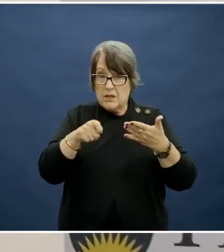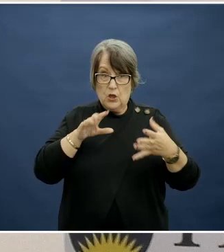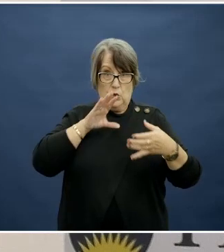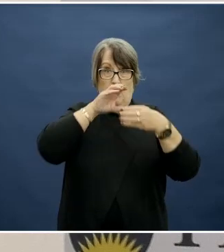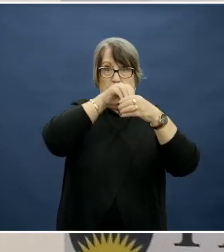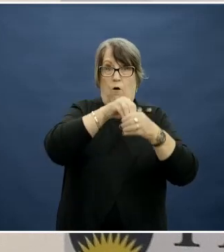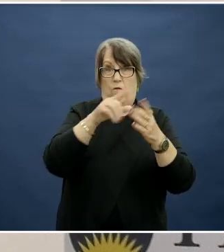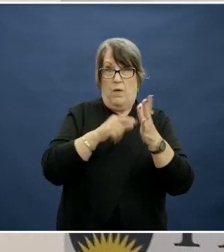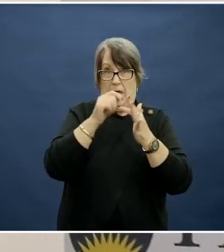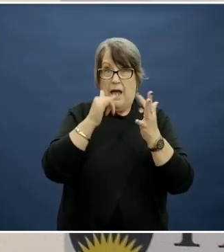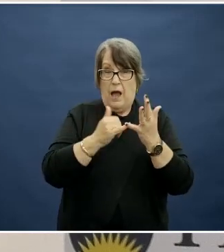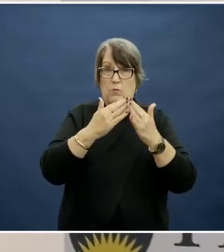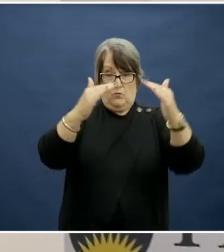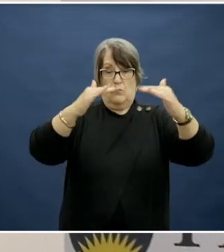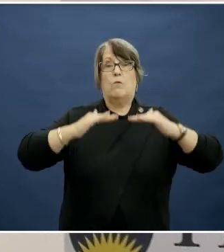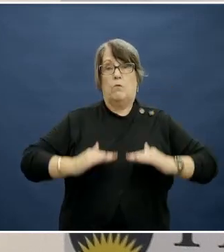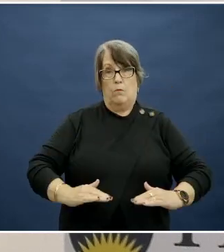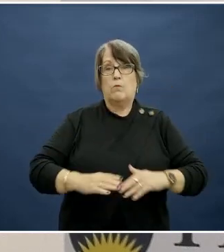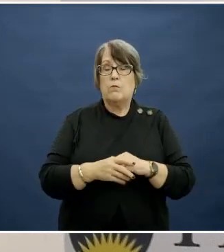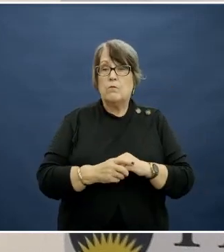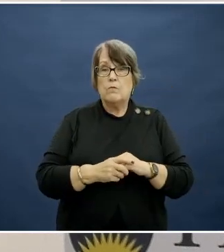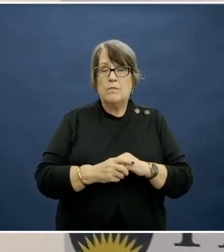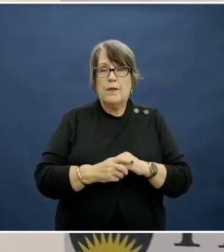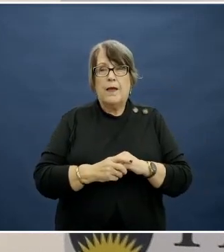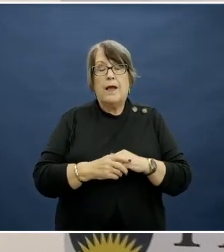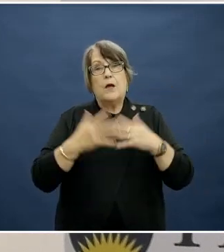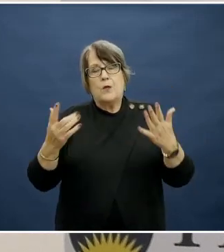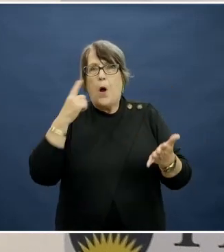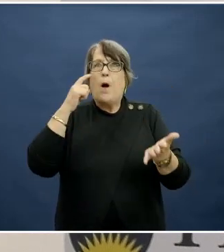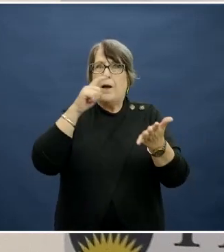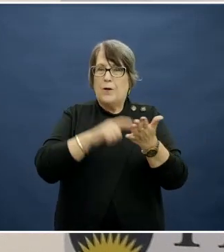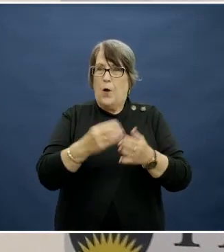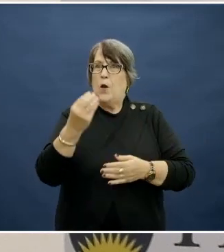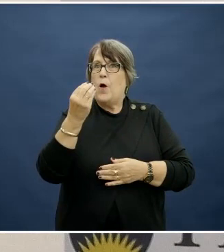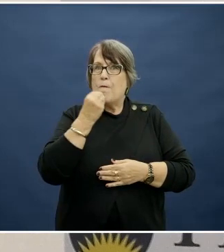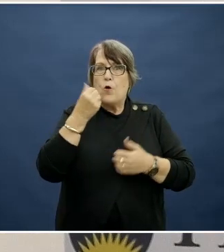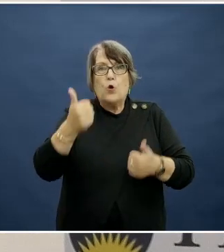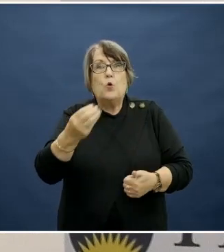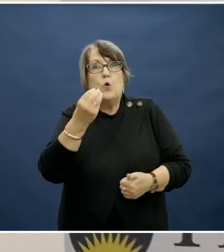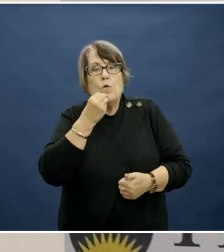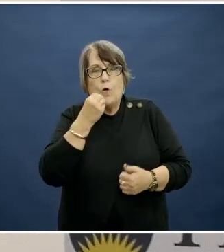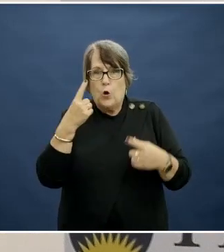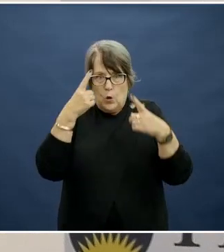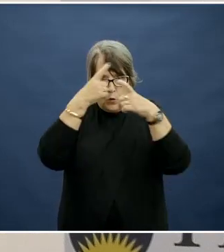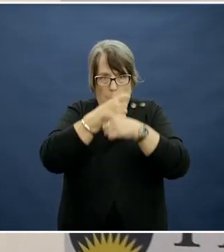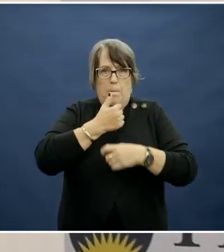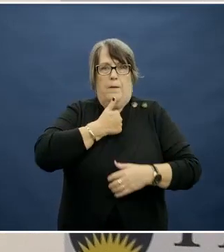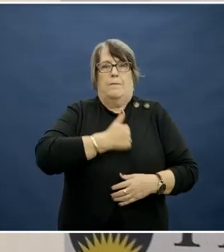these apps is really low. So while I acknowledge that food and nutrition is a much more complex behaviour, there is